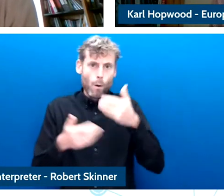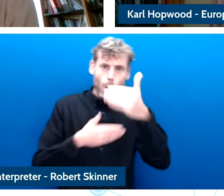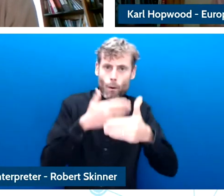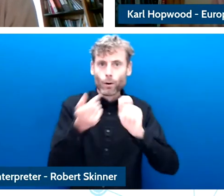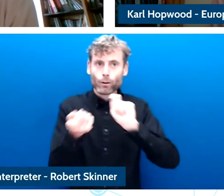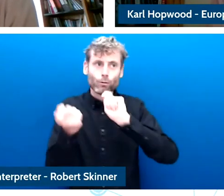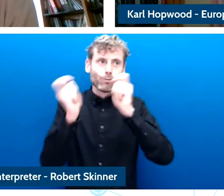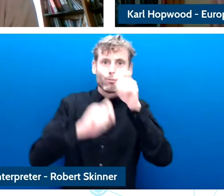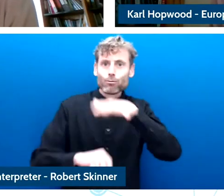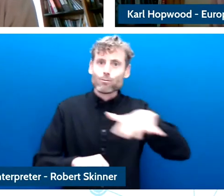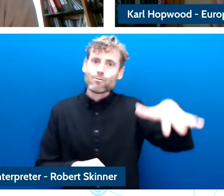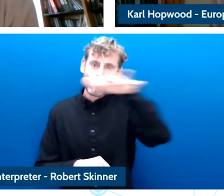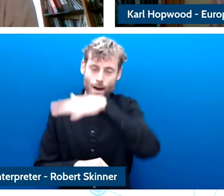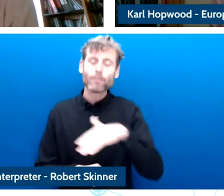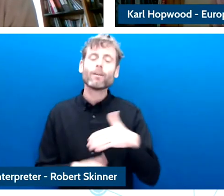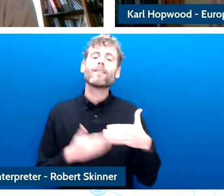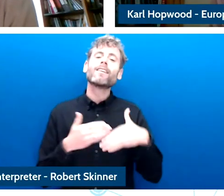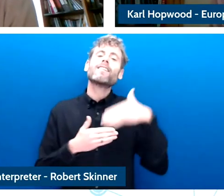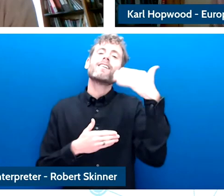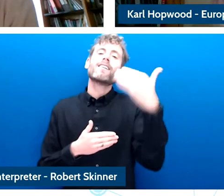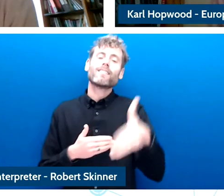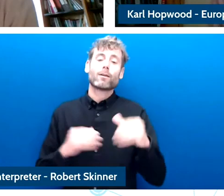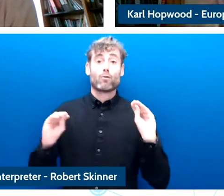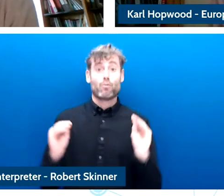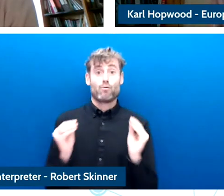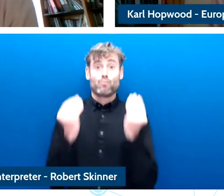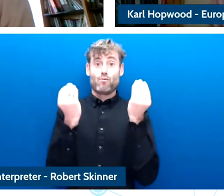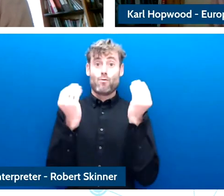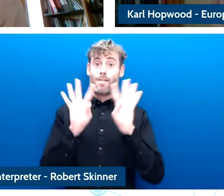the members of the youth panel but also experts in two panel discussions one